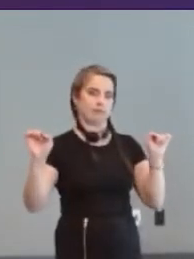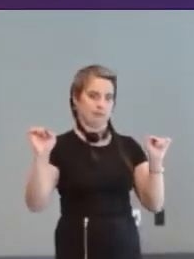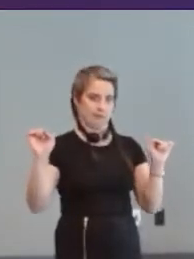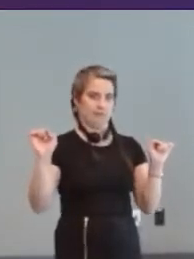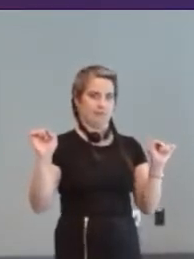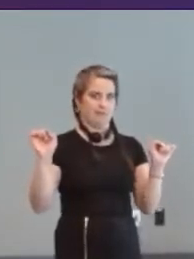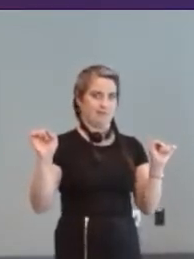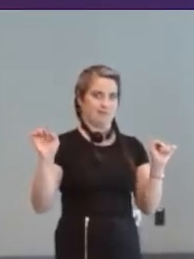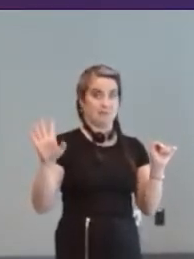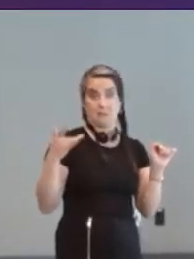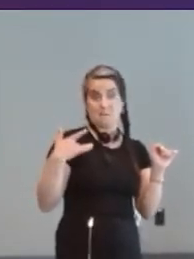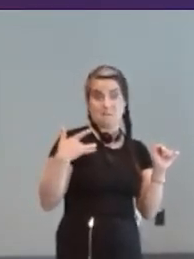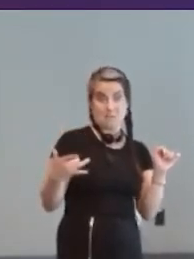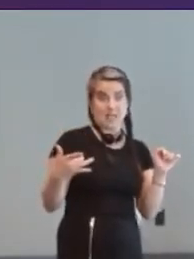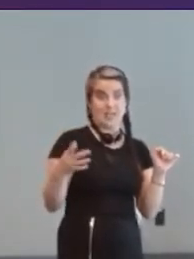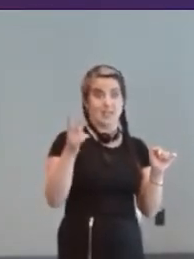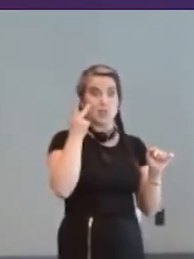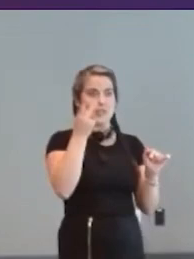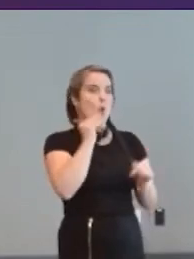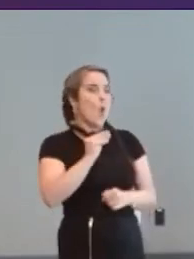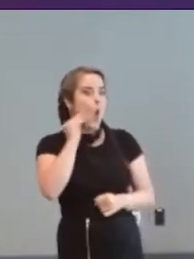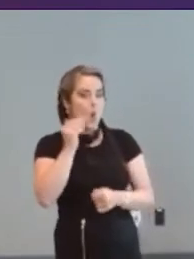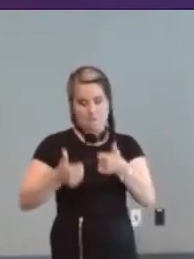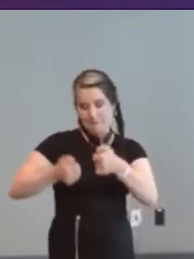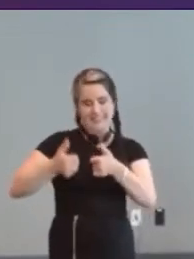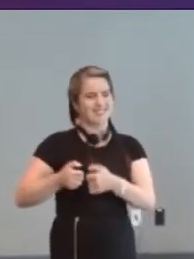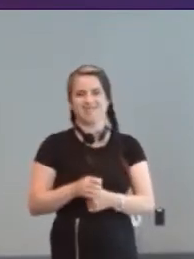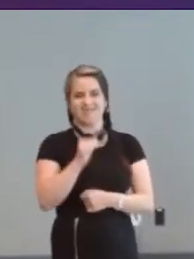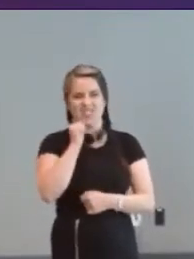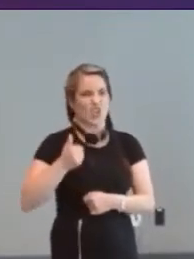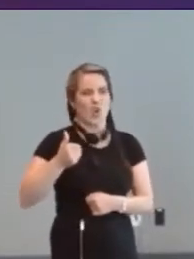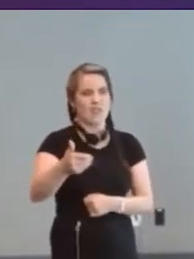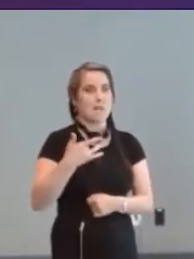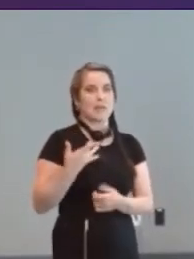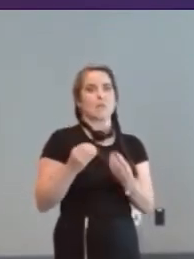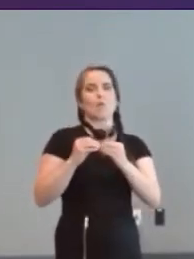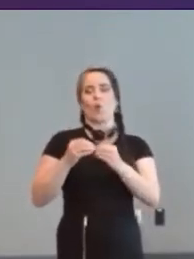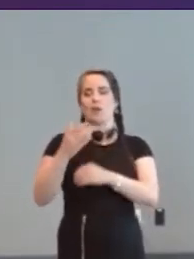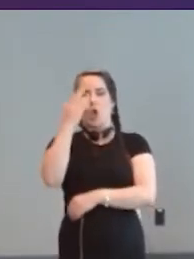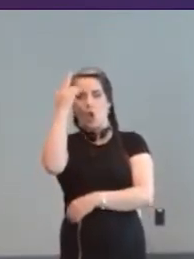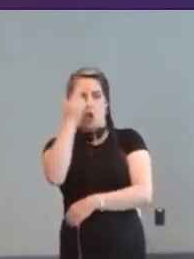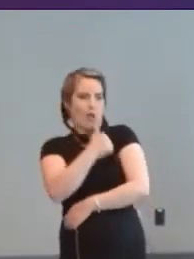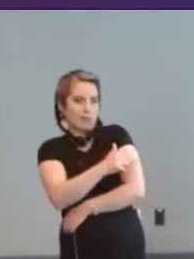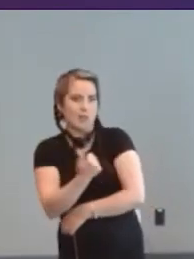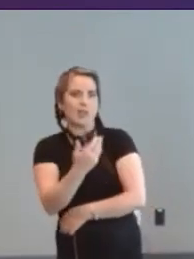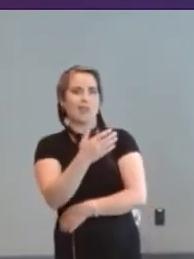don't tend to see people playing stuff at homes it tends to be in medical centers but it it's a